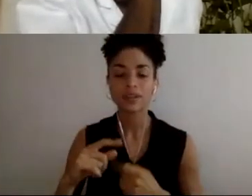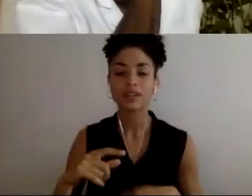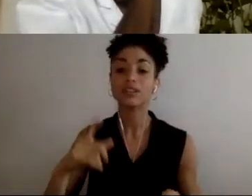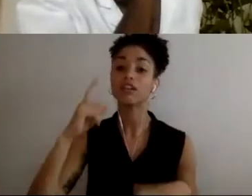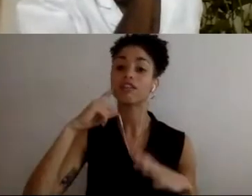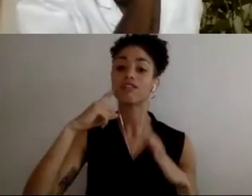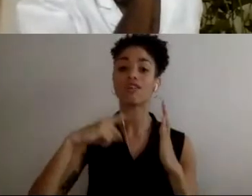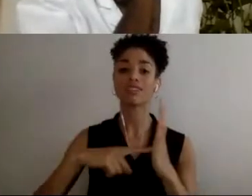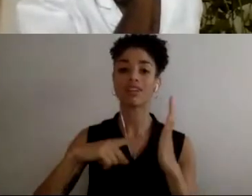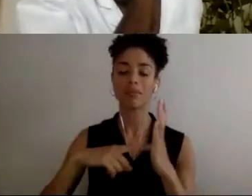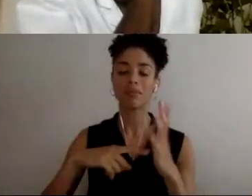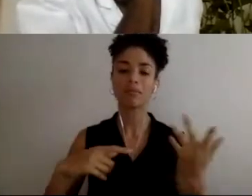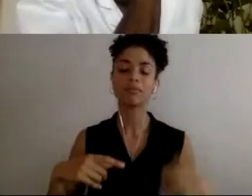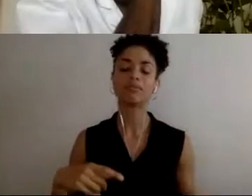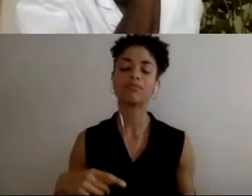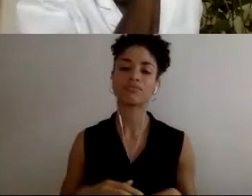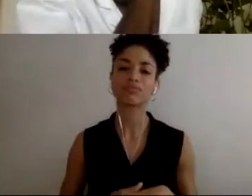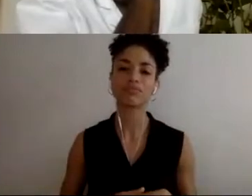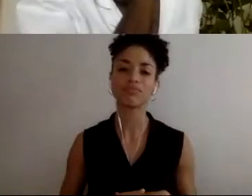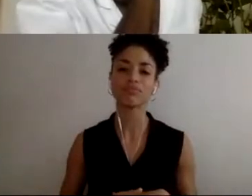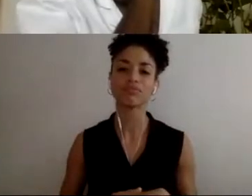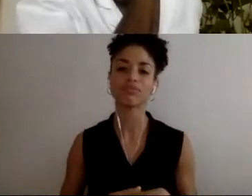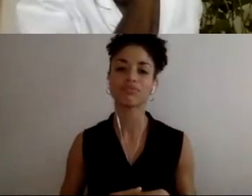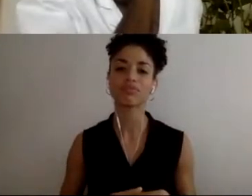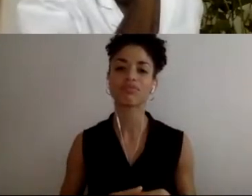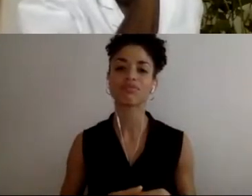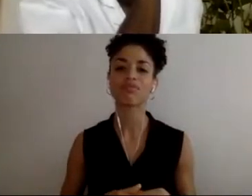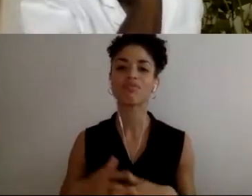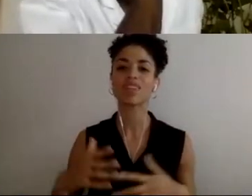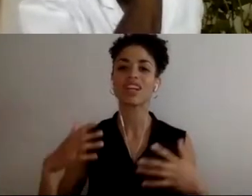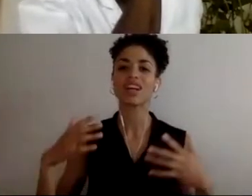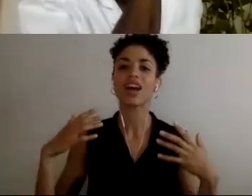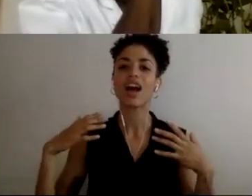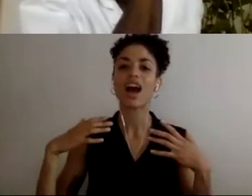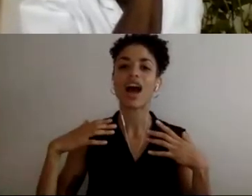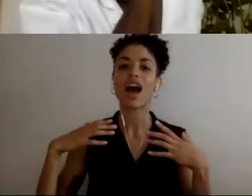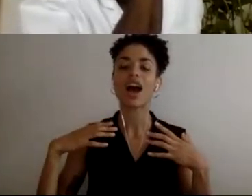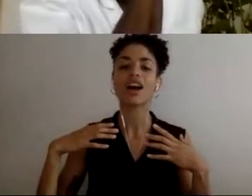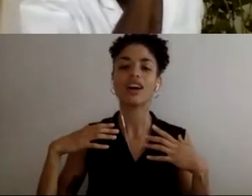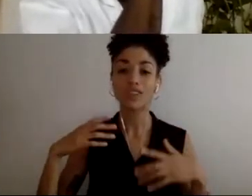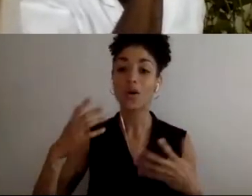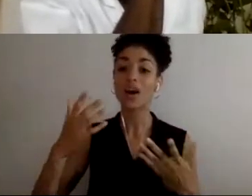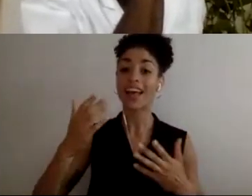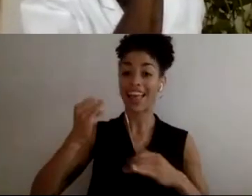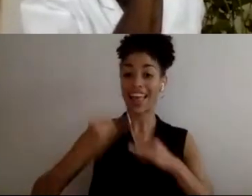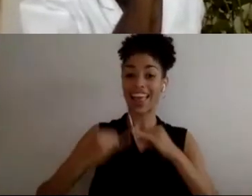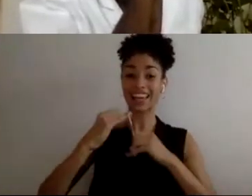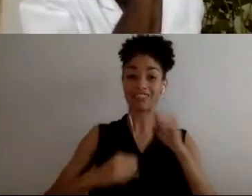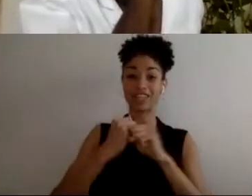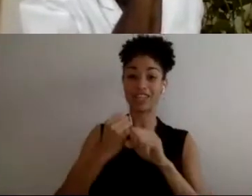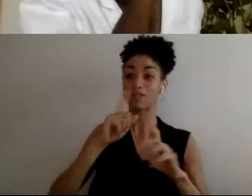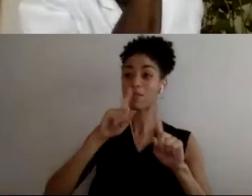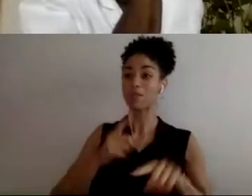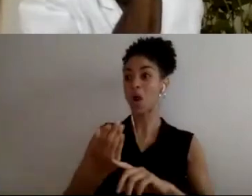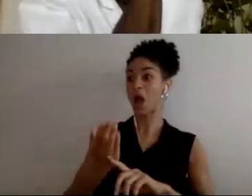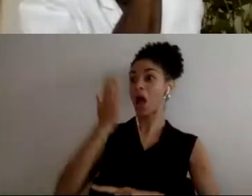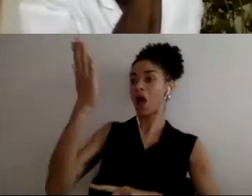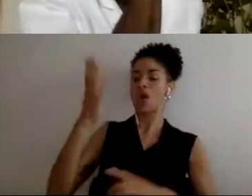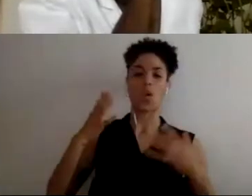"Oh I don't to mess up on my end of year report, so I might as well double-check it, triple-check it."